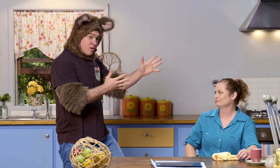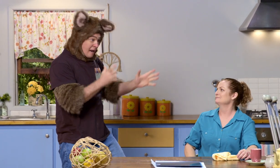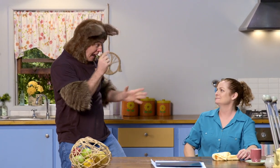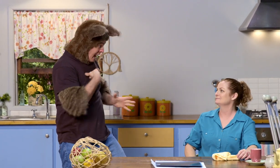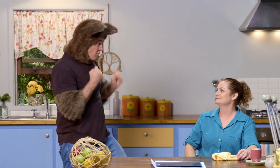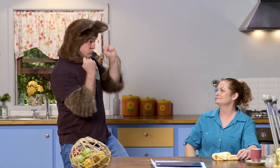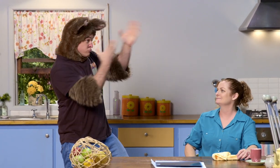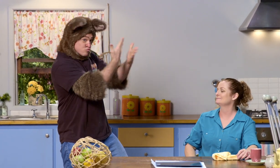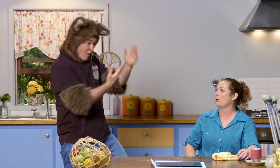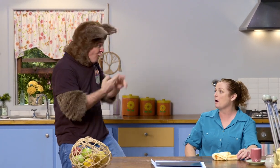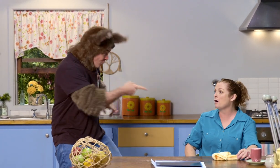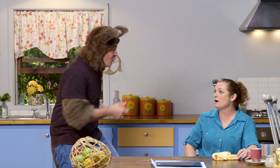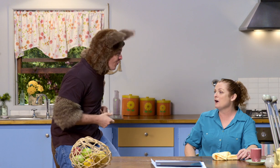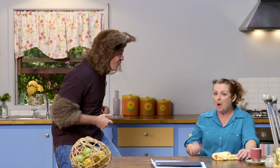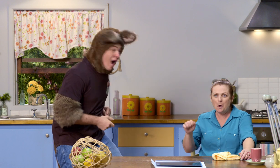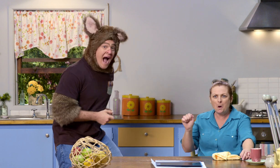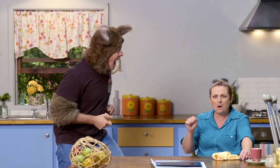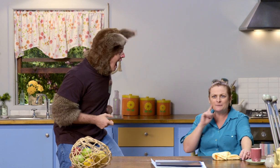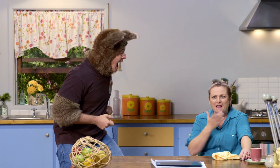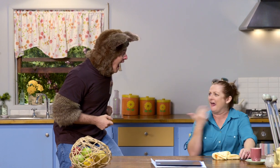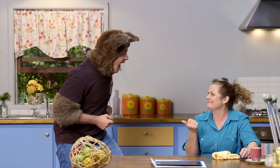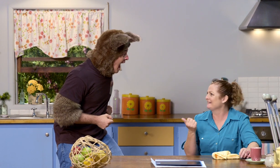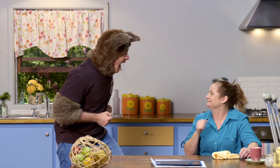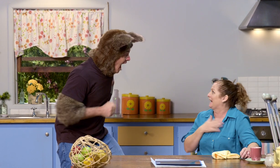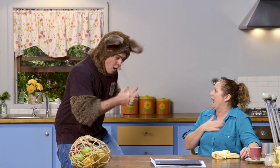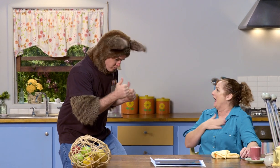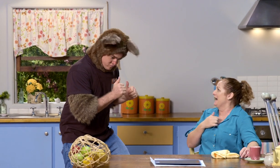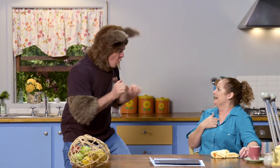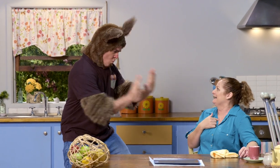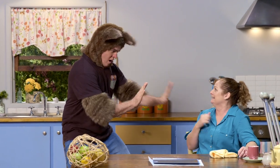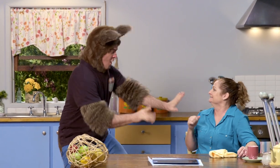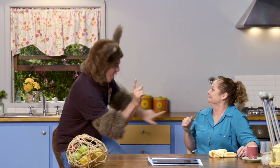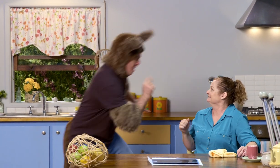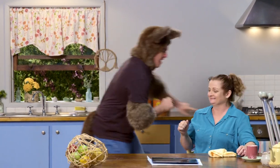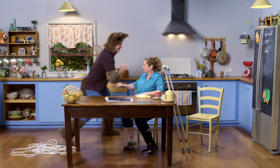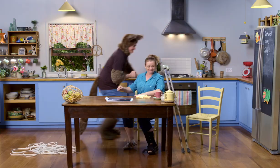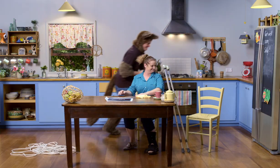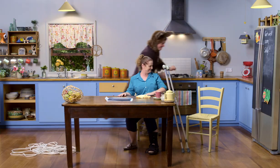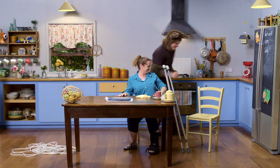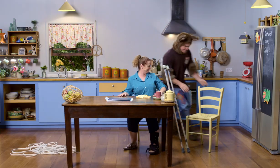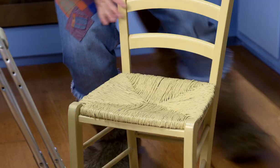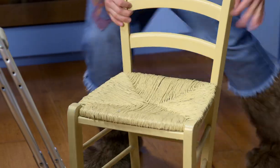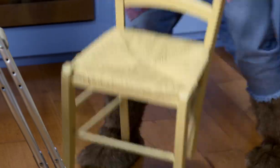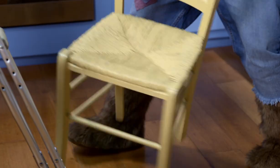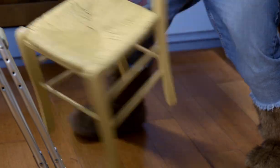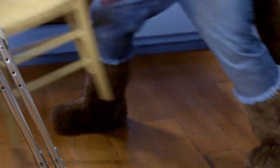Would you like me to tell you a story? Oh, that would be lovely. Yes. Oh, hold on.